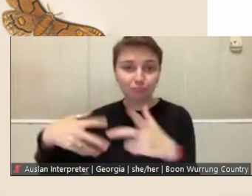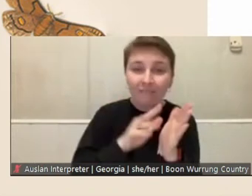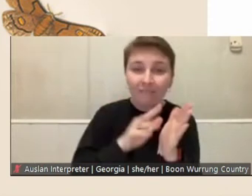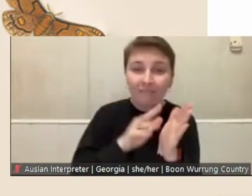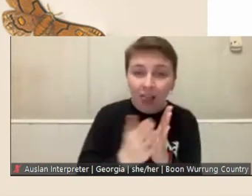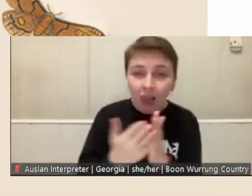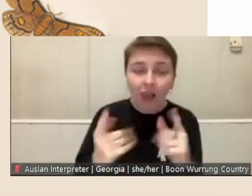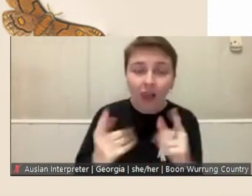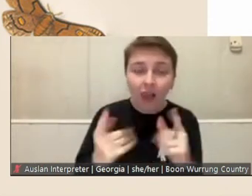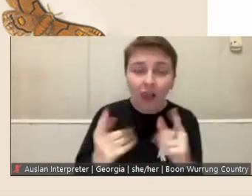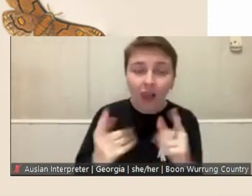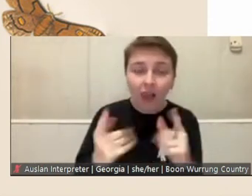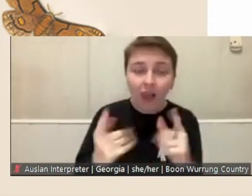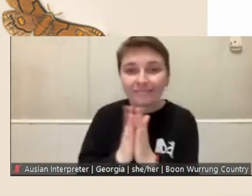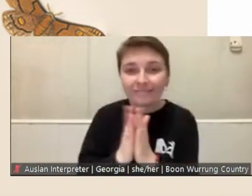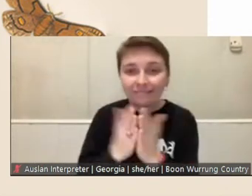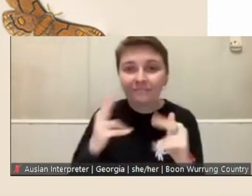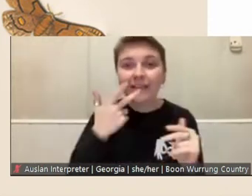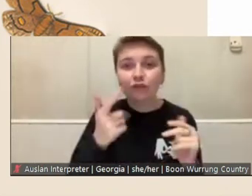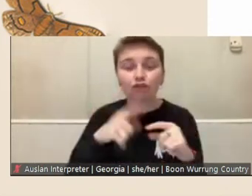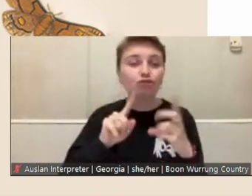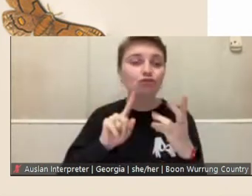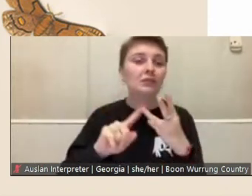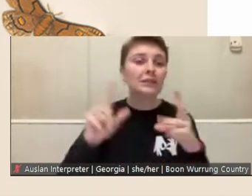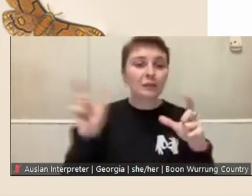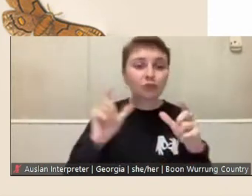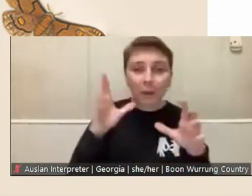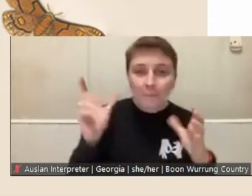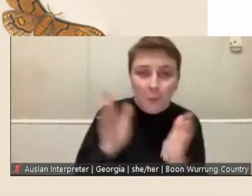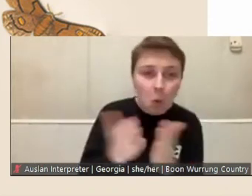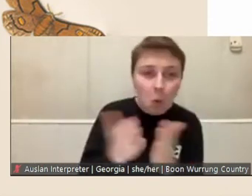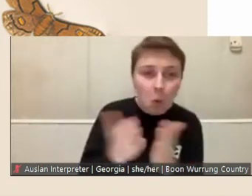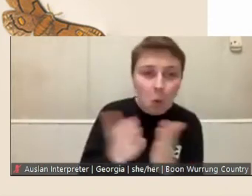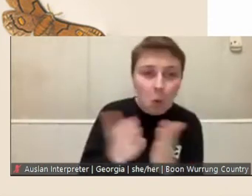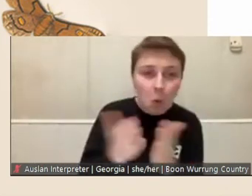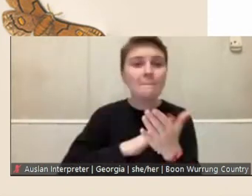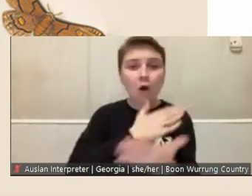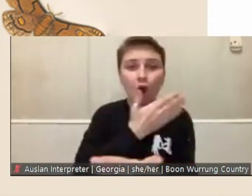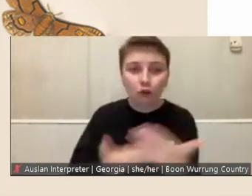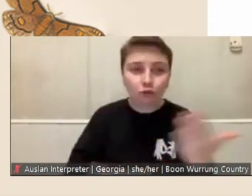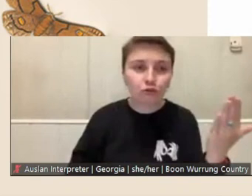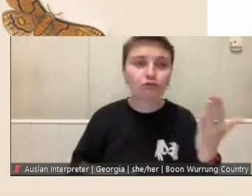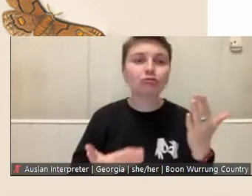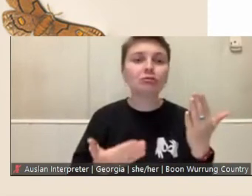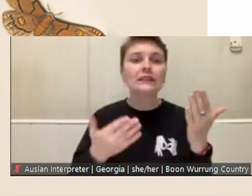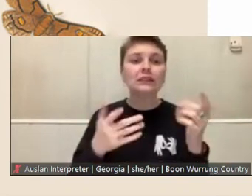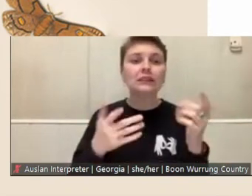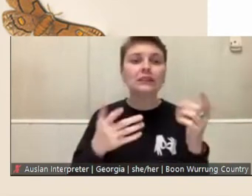books, graphic novels, poetry and traditional stories, and this fellowship also carries a grant